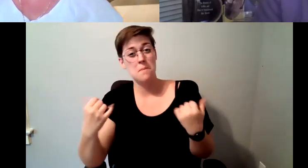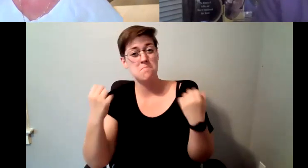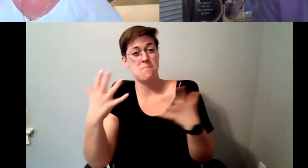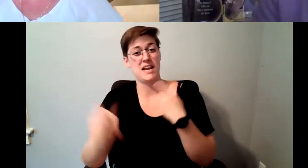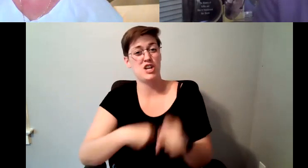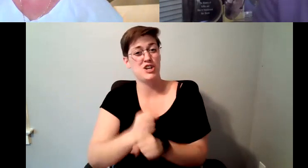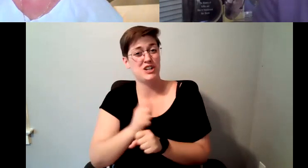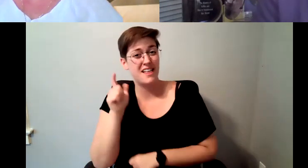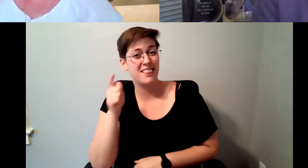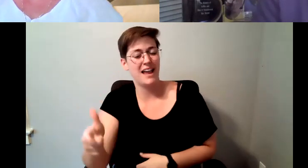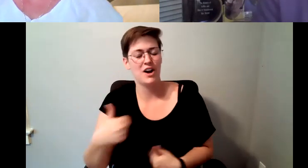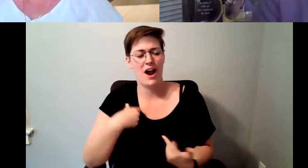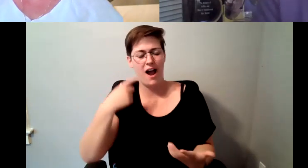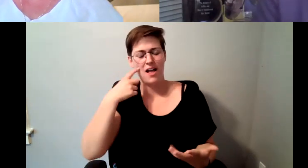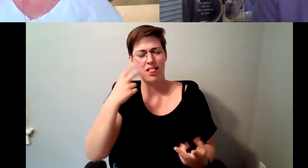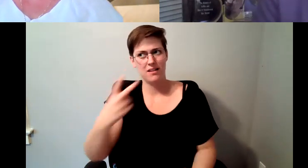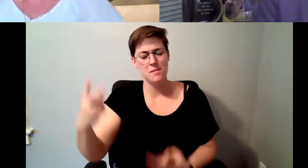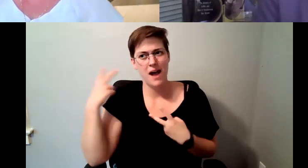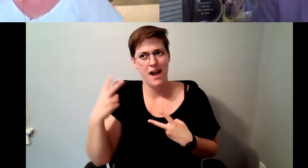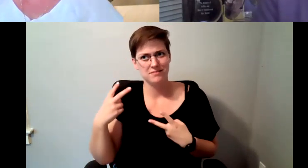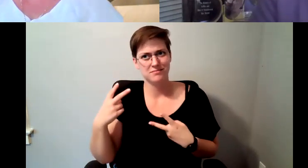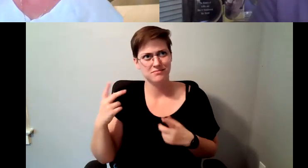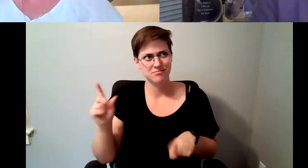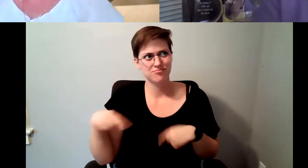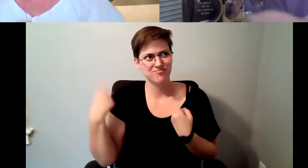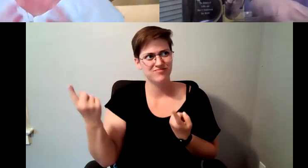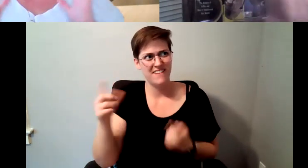some years of this business and. Kelly Redder: I didn't.